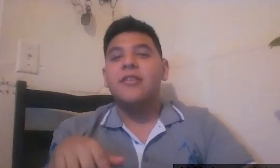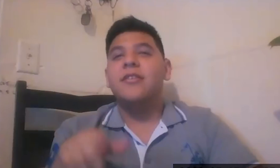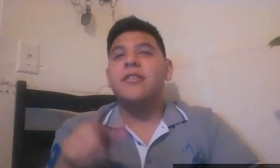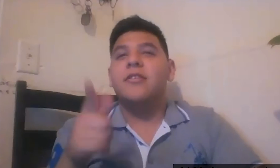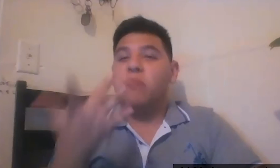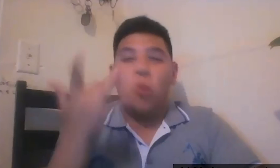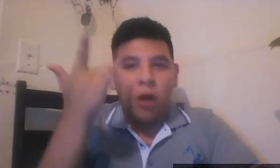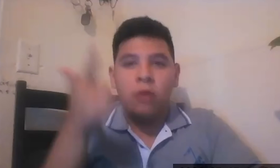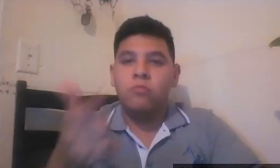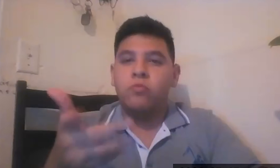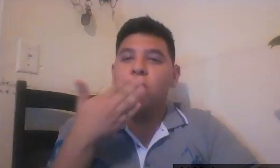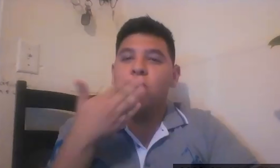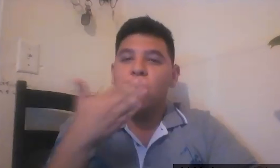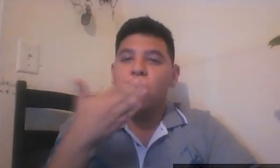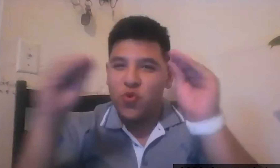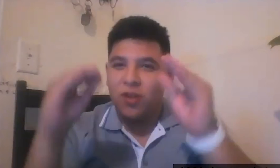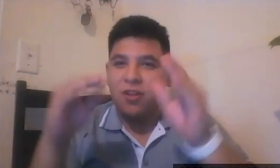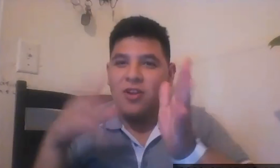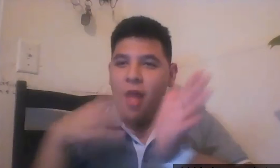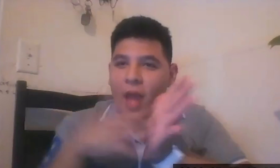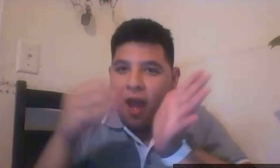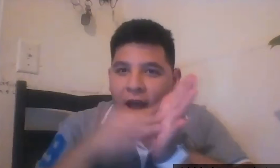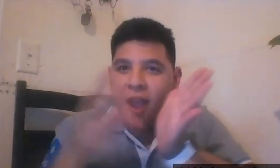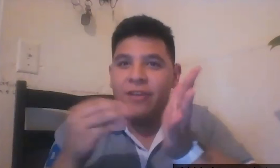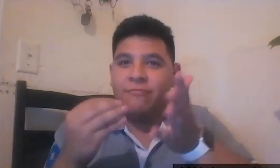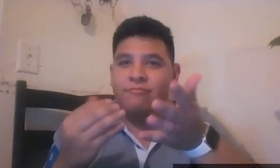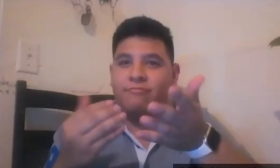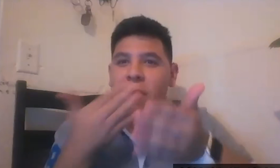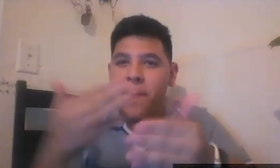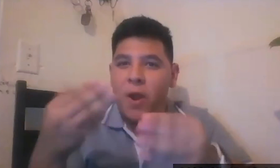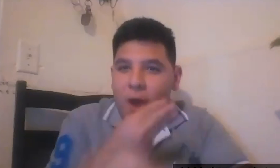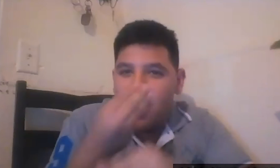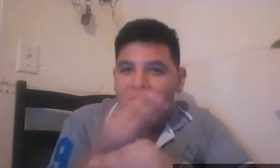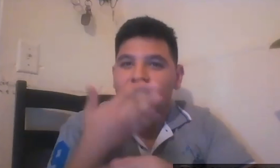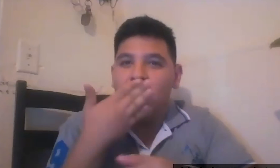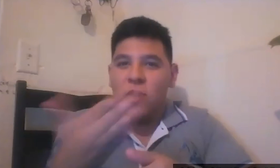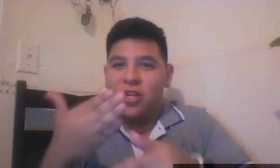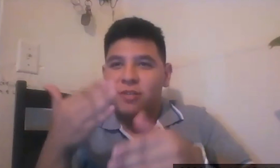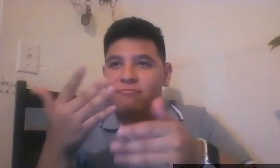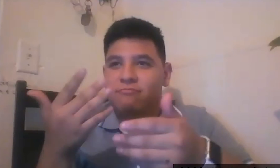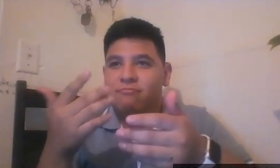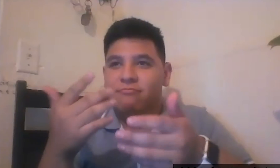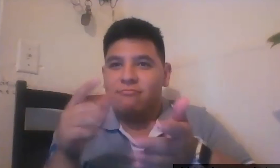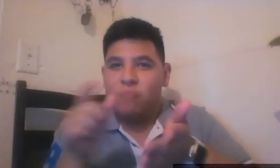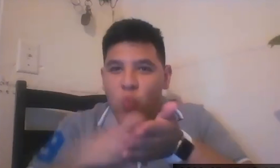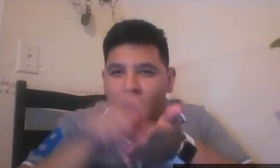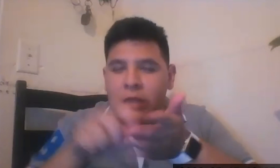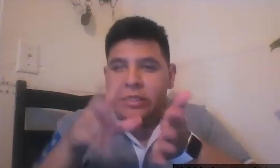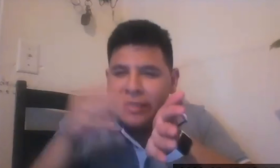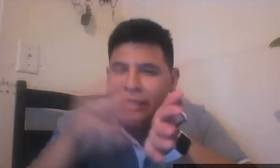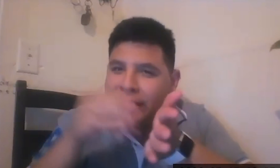SHE WAS A GOOD TEACHER I LEARNED A LOT FROM HER IN MATH AND IN WRITING. AND WHEN IT WAS HARD FOR ME SHE ENCOURAGED